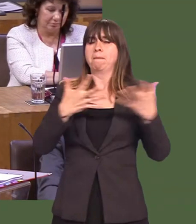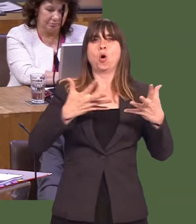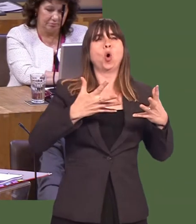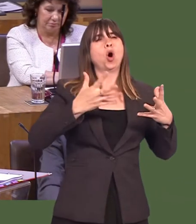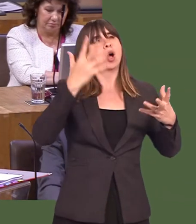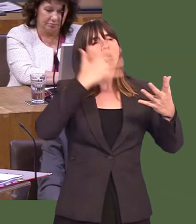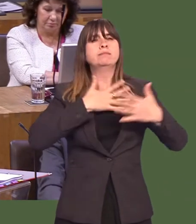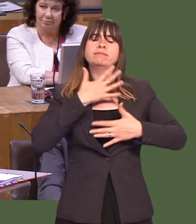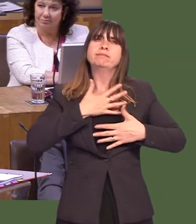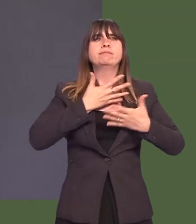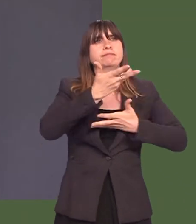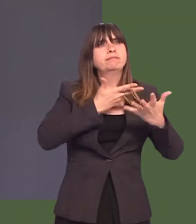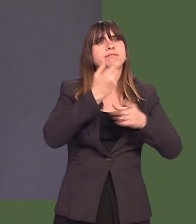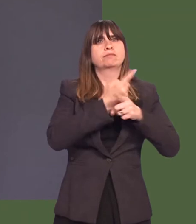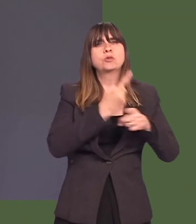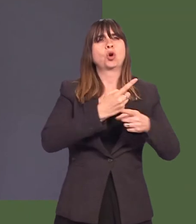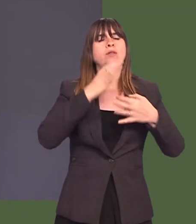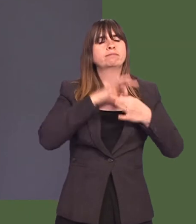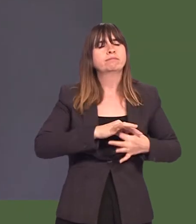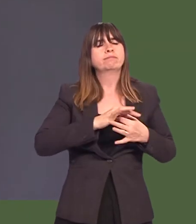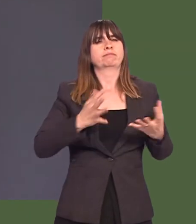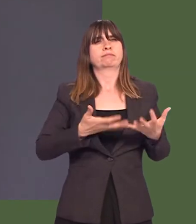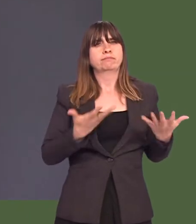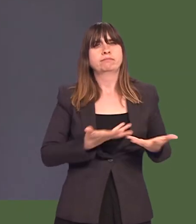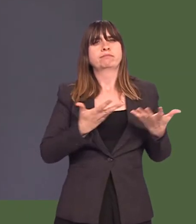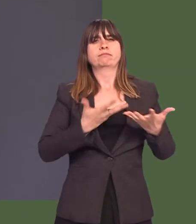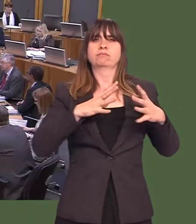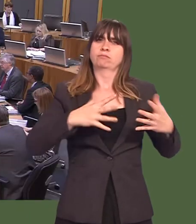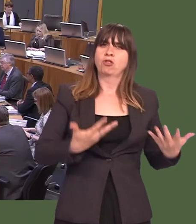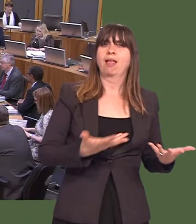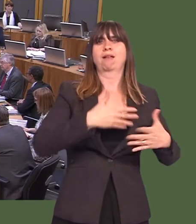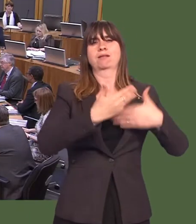word of innovative models such as this to encourage similar collaboration to support